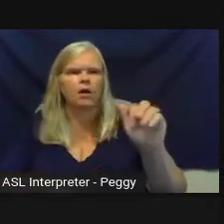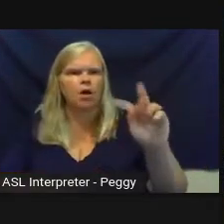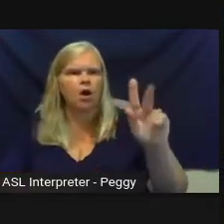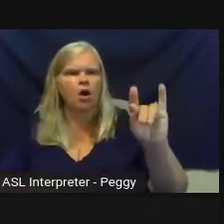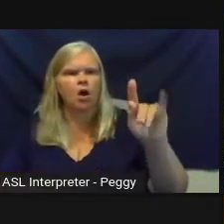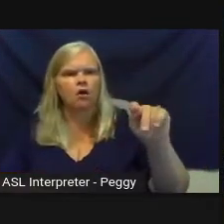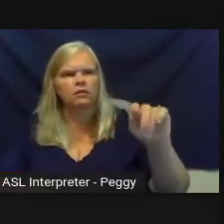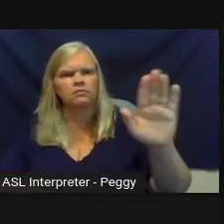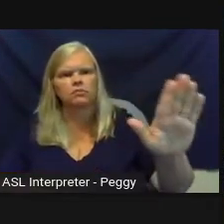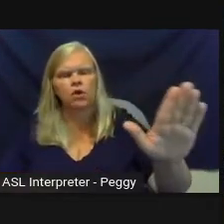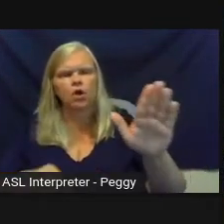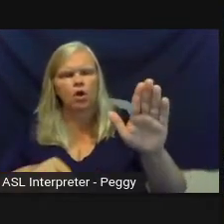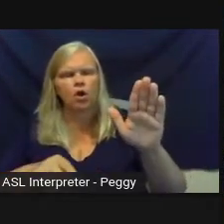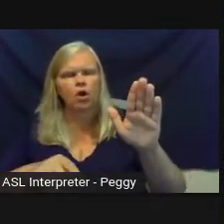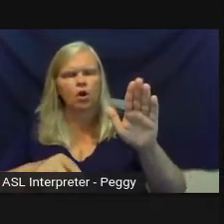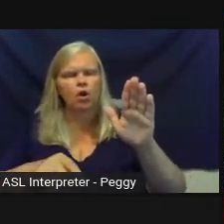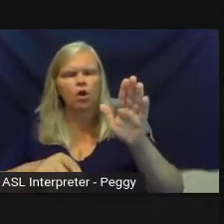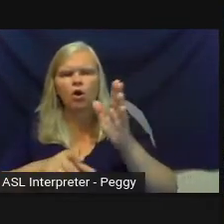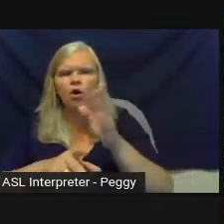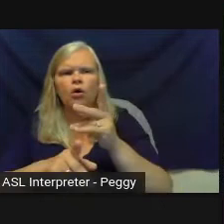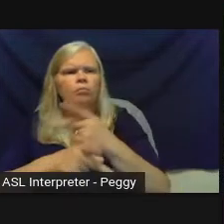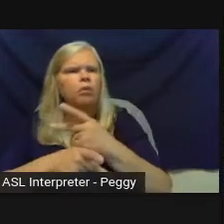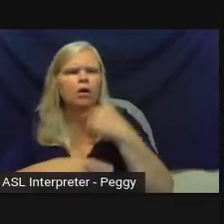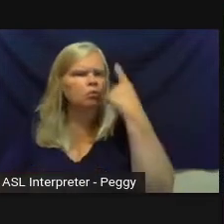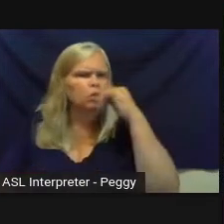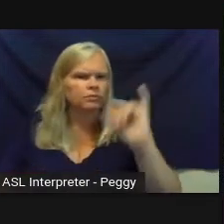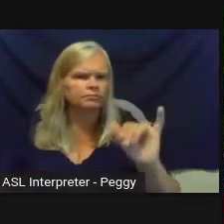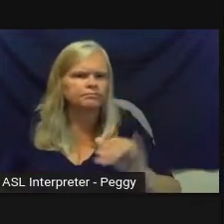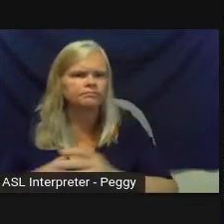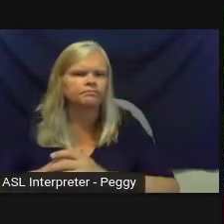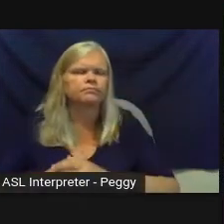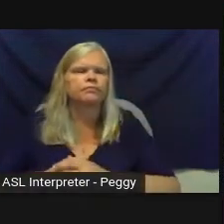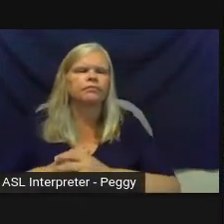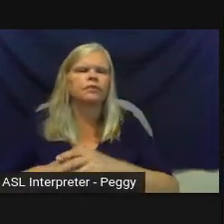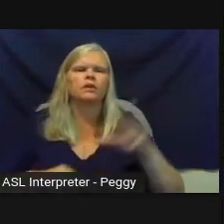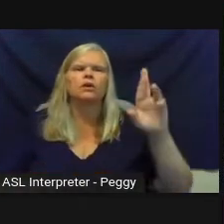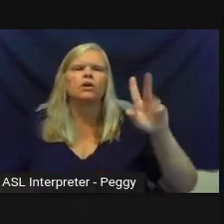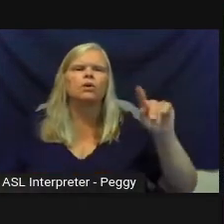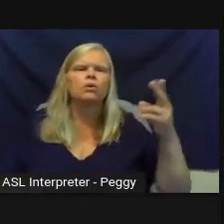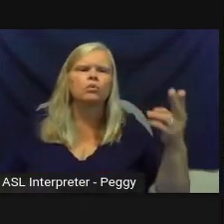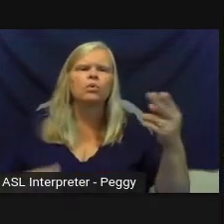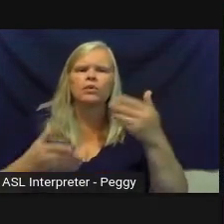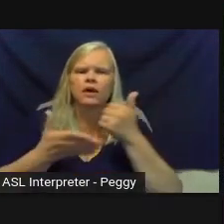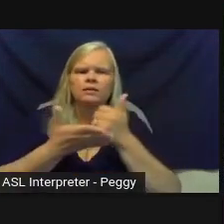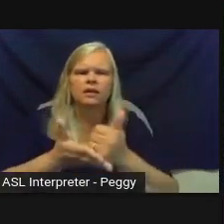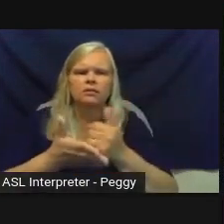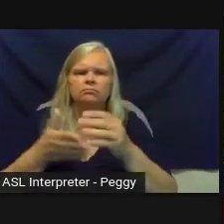Group creatives was brought on board really to kind of help form and facilitate this whole